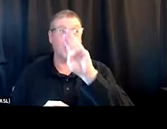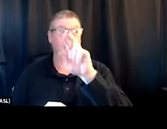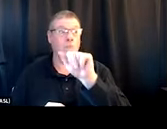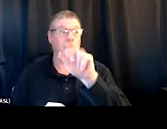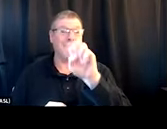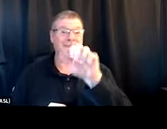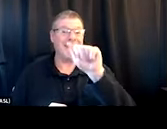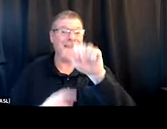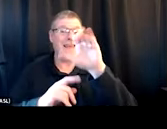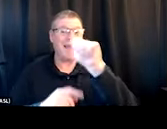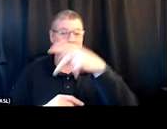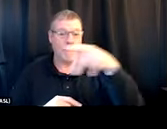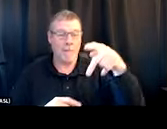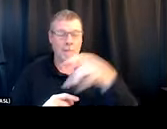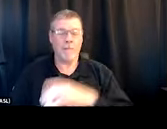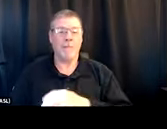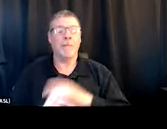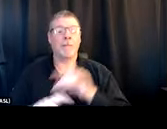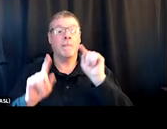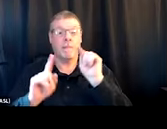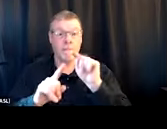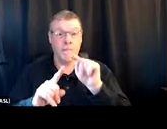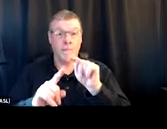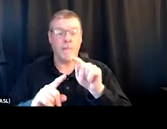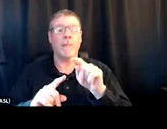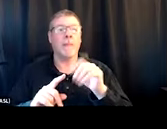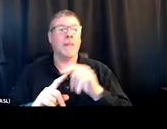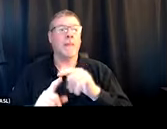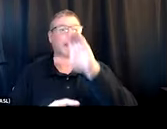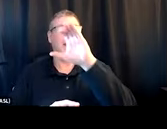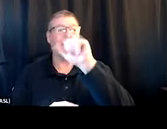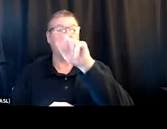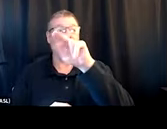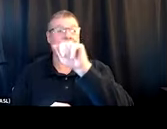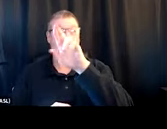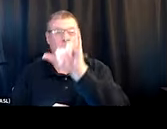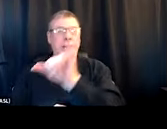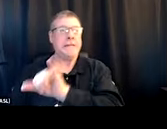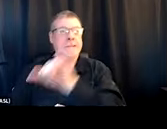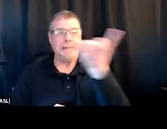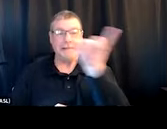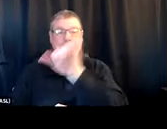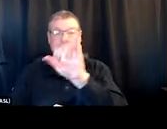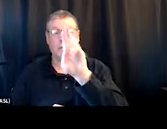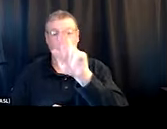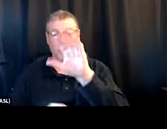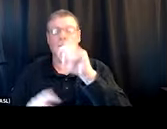And similar to the Brave app there's a Canary app, and that is for folks who are using substances